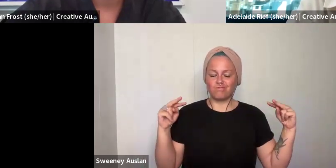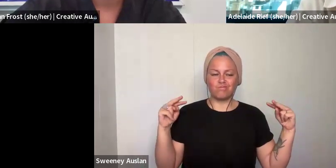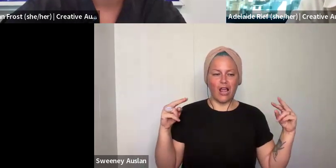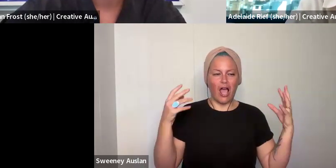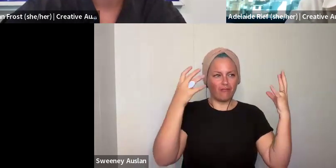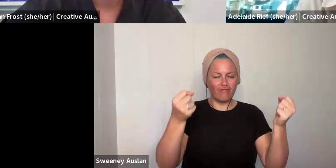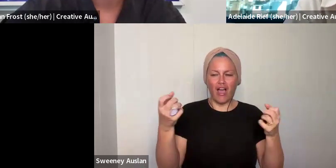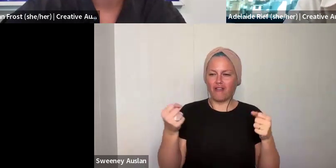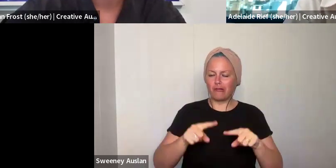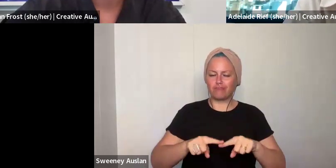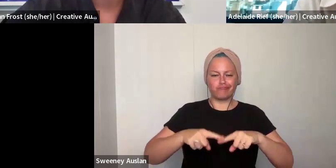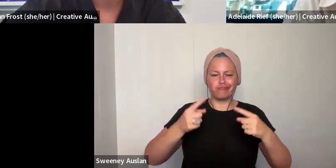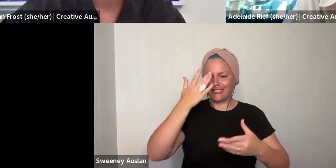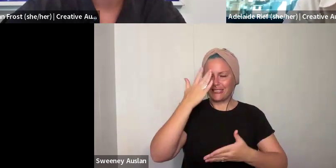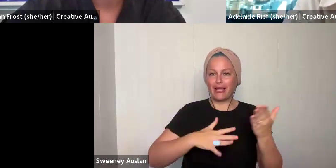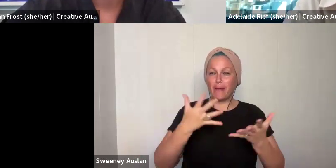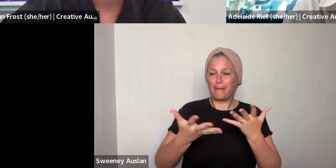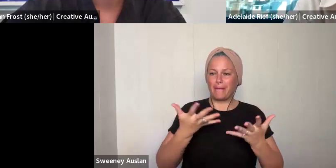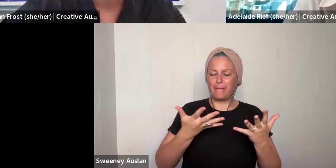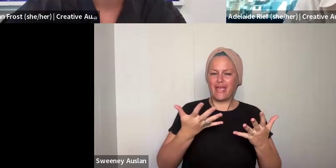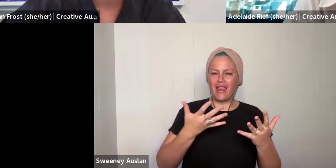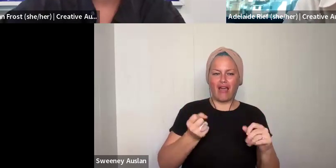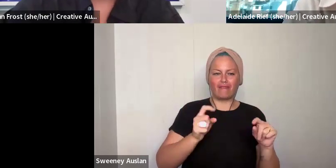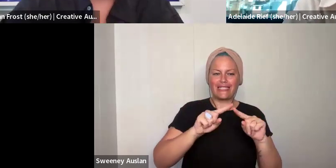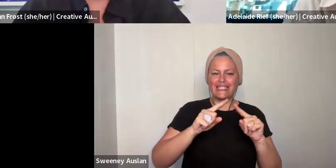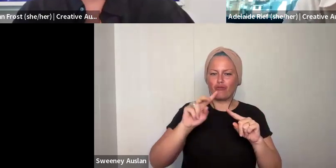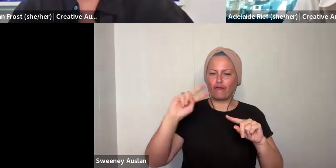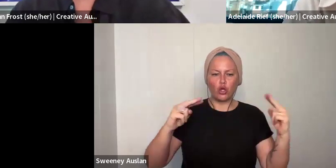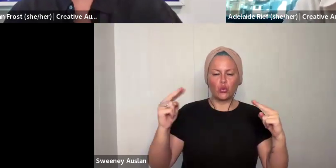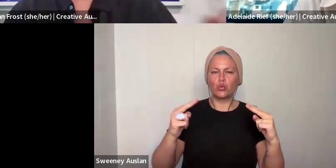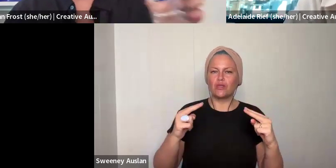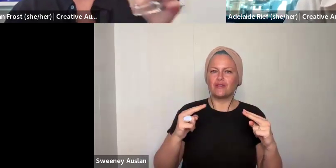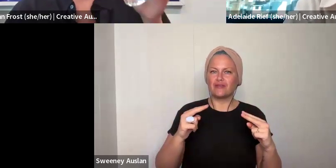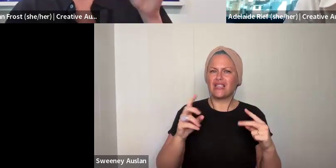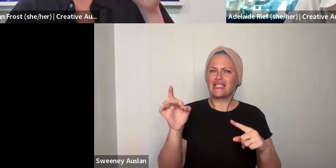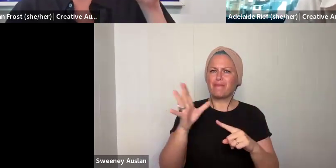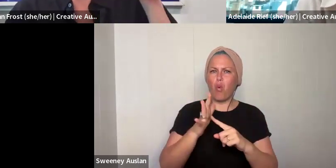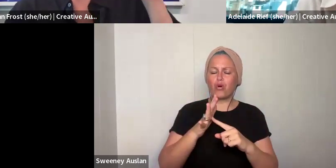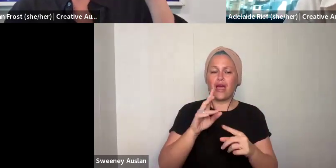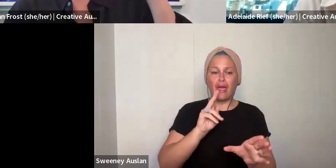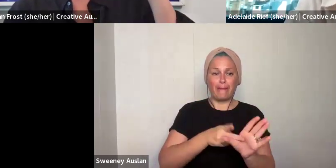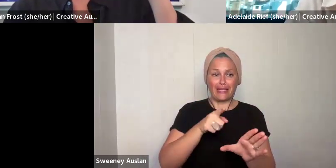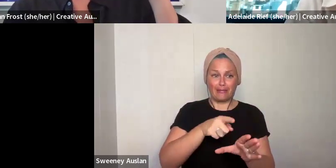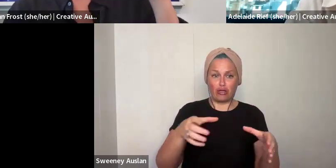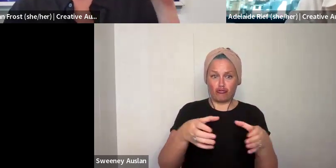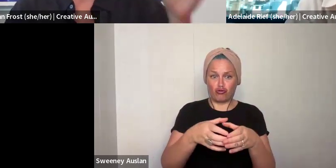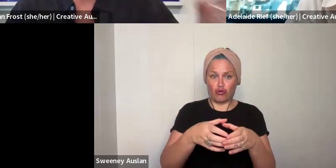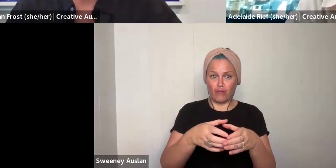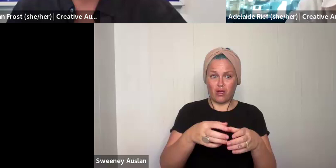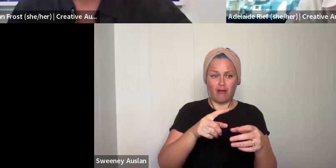and perspectives and can bring lots of different views into the room. It is really important to us that not just the participant